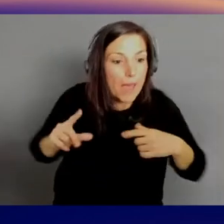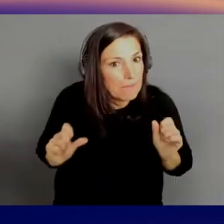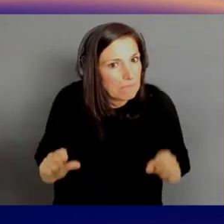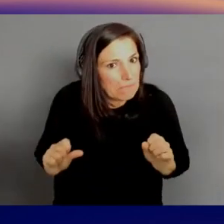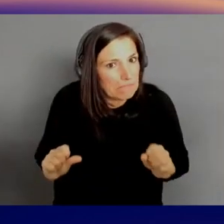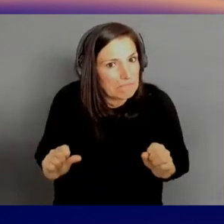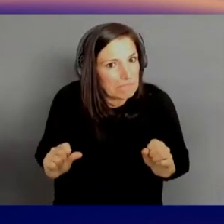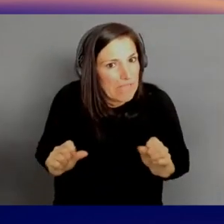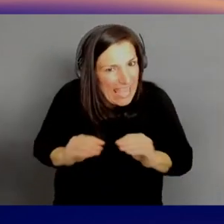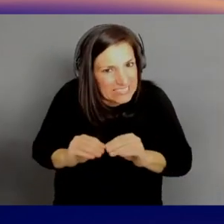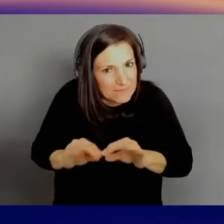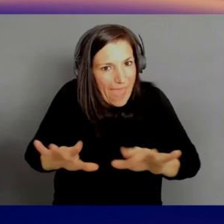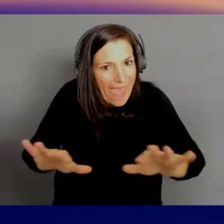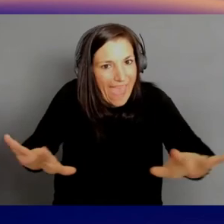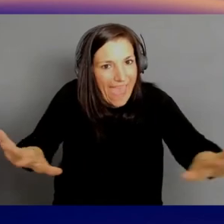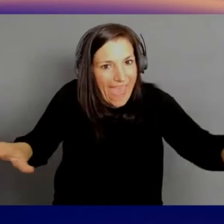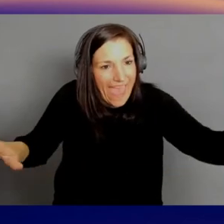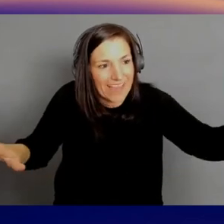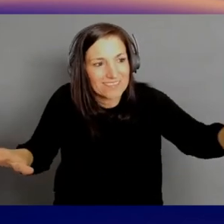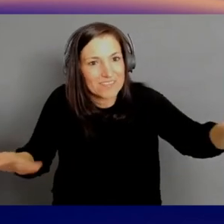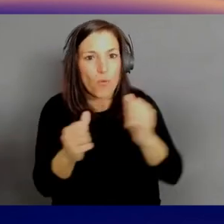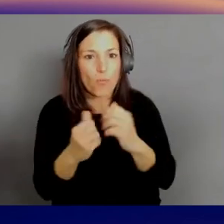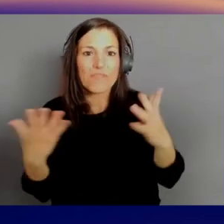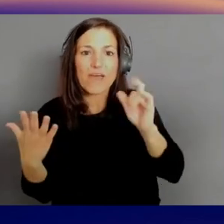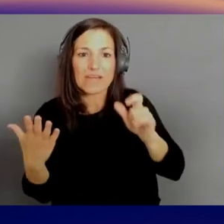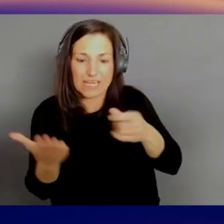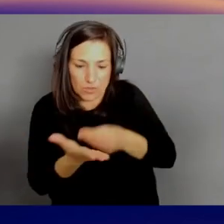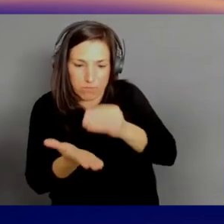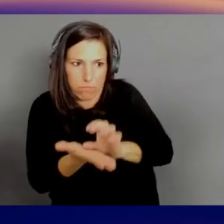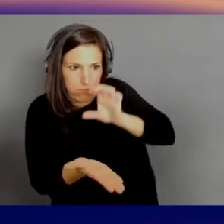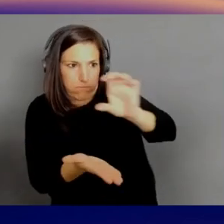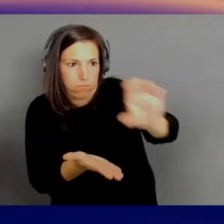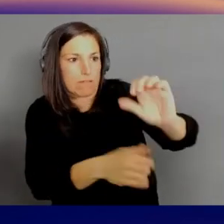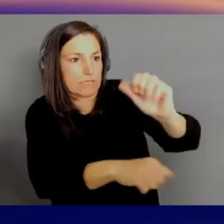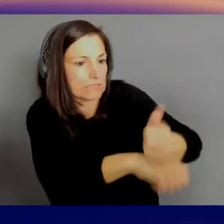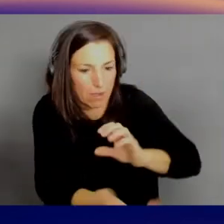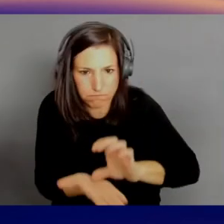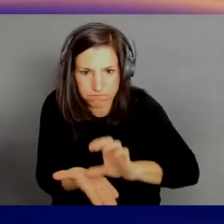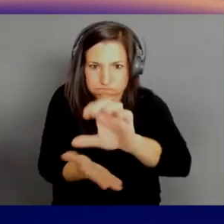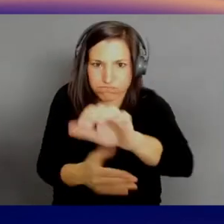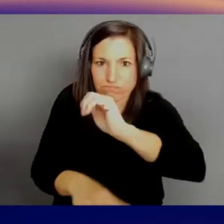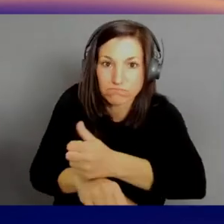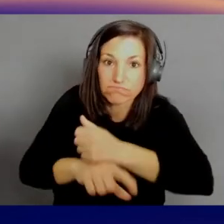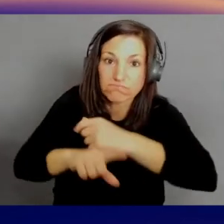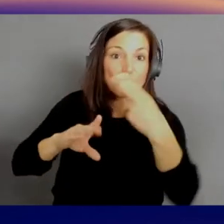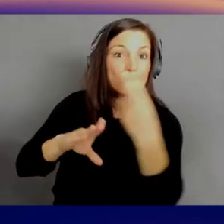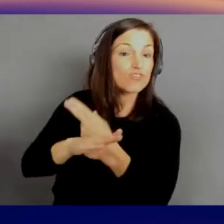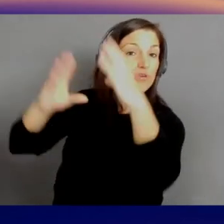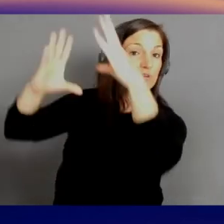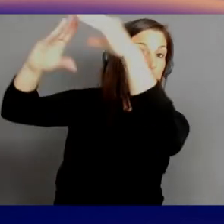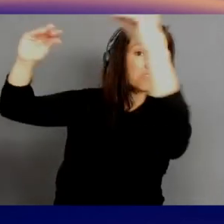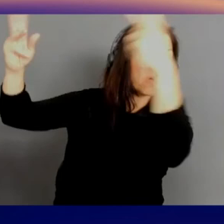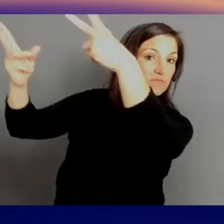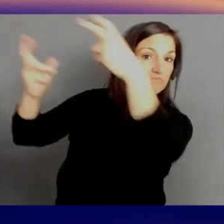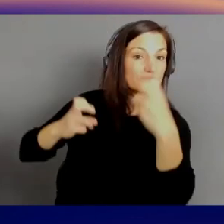without having to foot the bill for that. Exactly. And if you combine open source, where you can store your code, have other people help you with it,